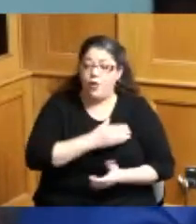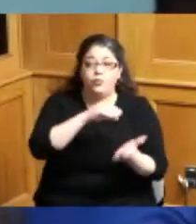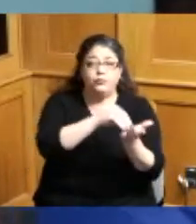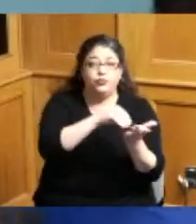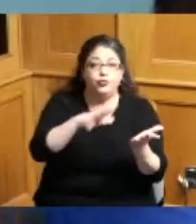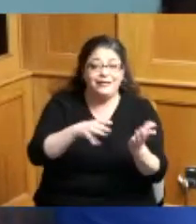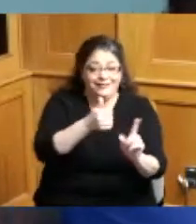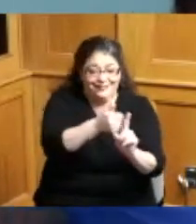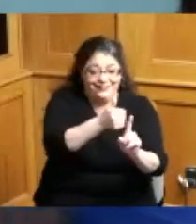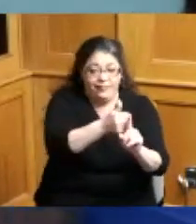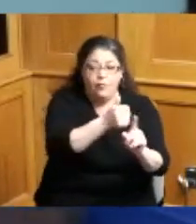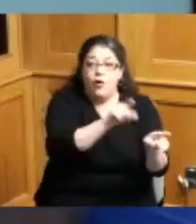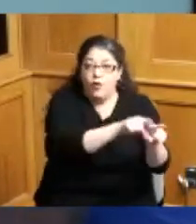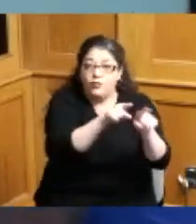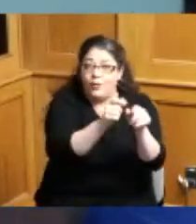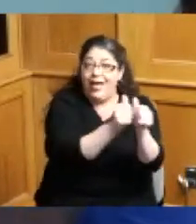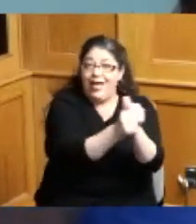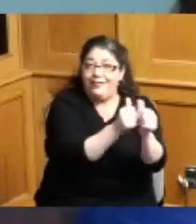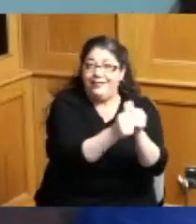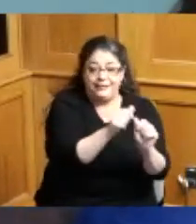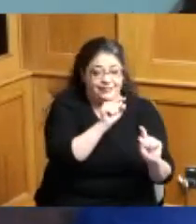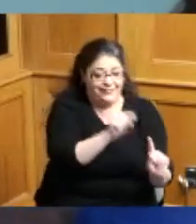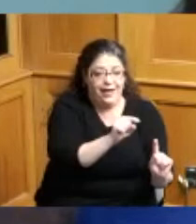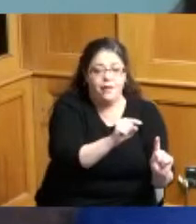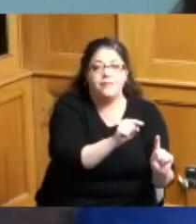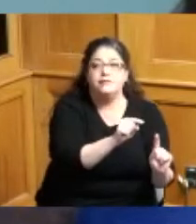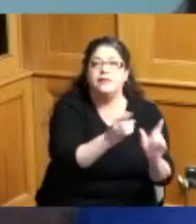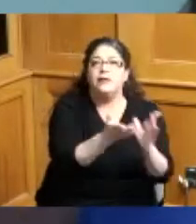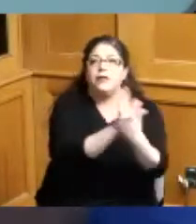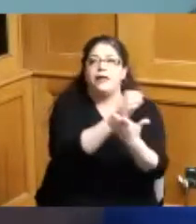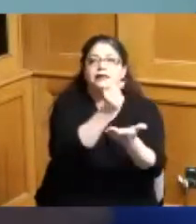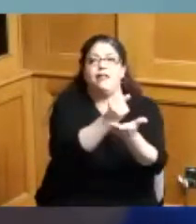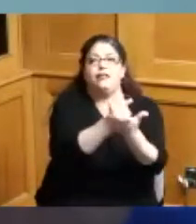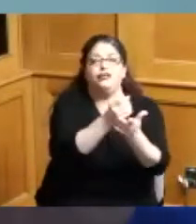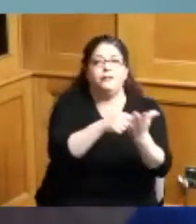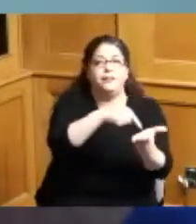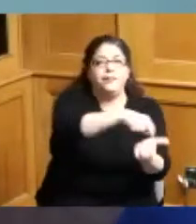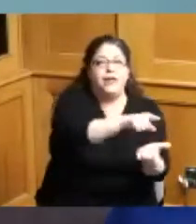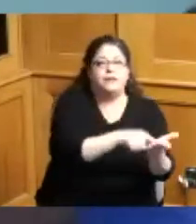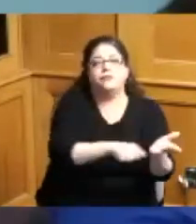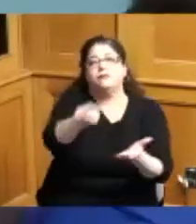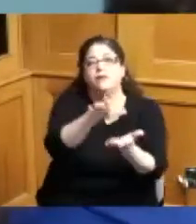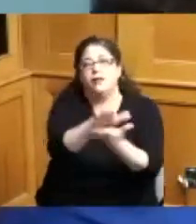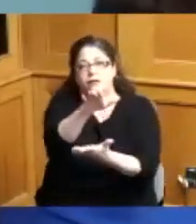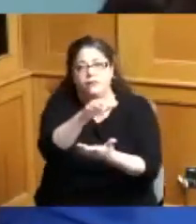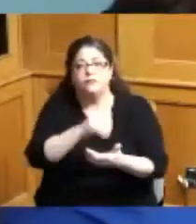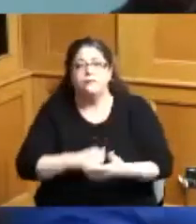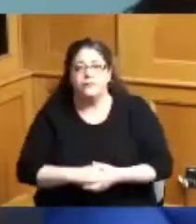in Hamilton County I want to see more of them get scholarships I think everyone on the team there's